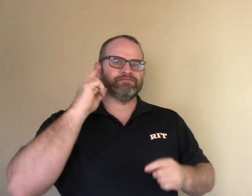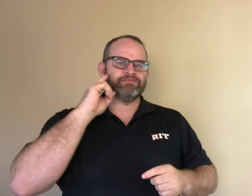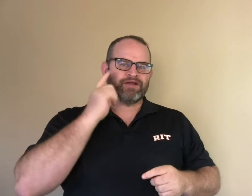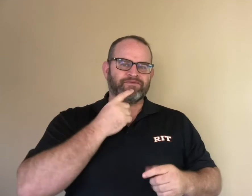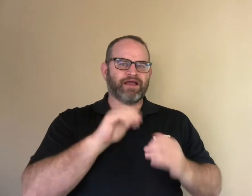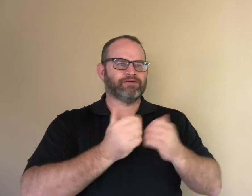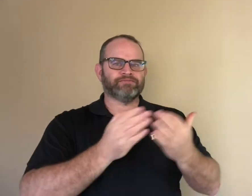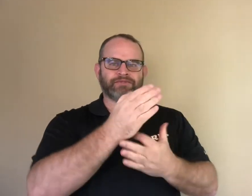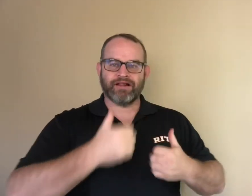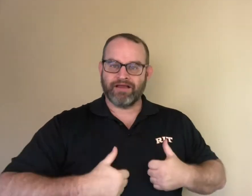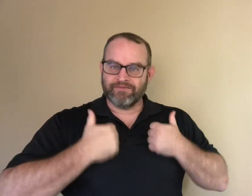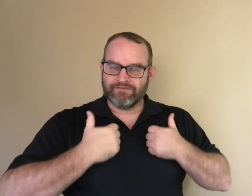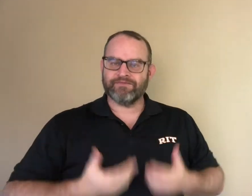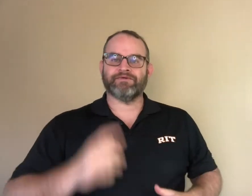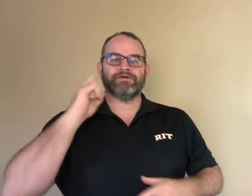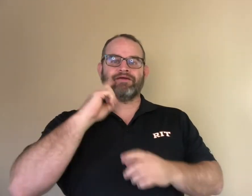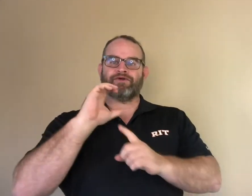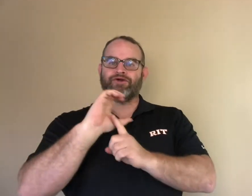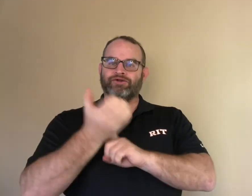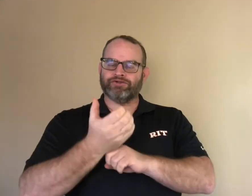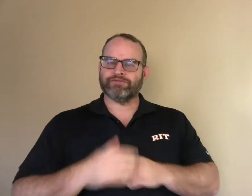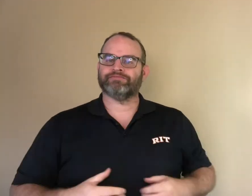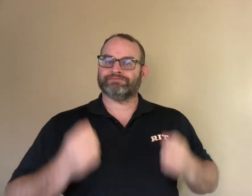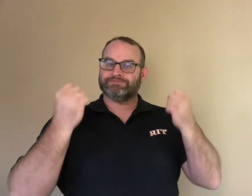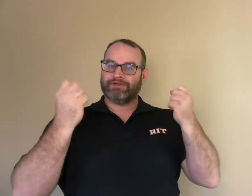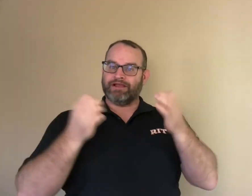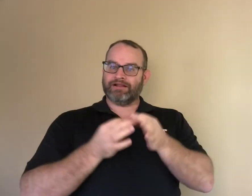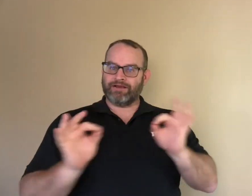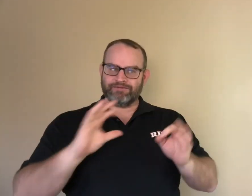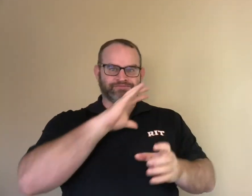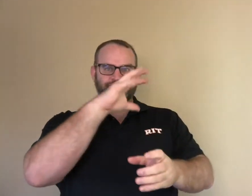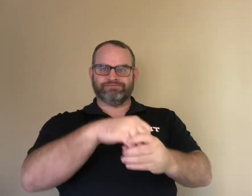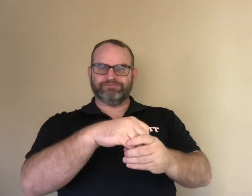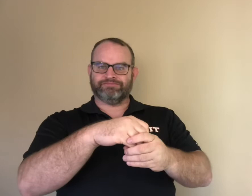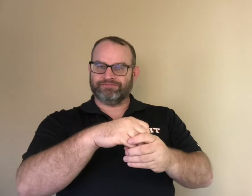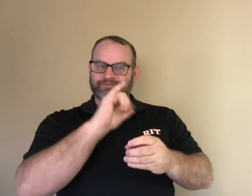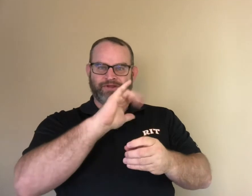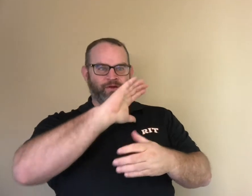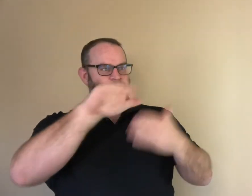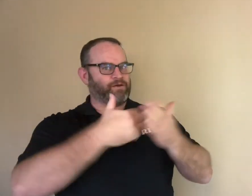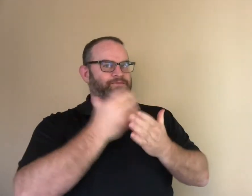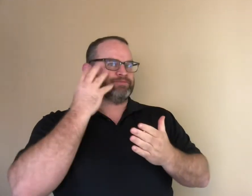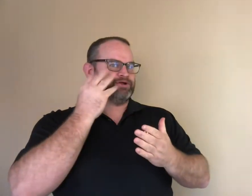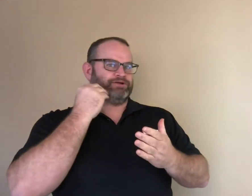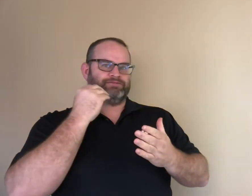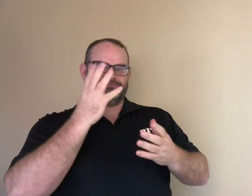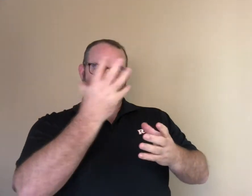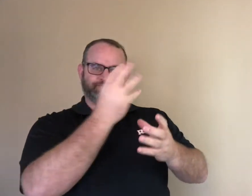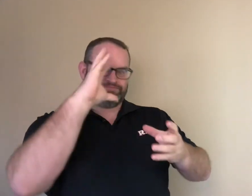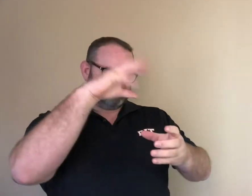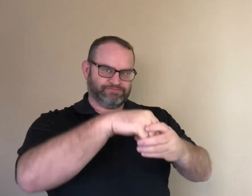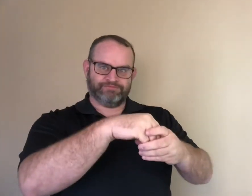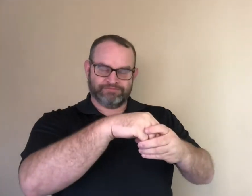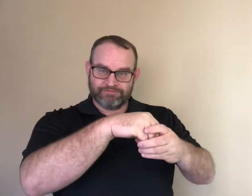to stories that involve deaf experiences, such as how deaf people navigate in life, deaf culture, sign languages.